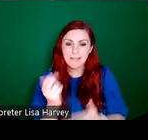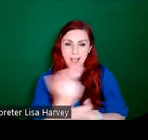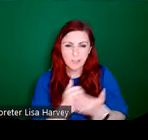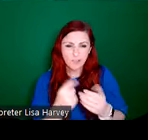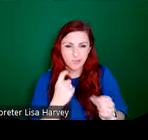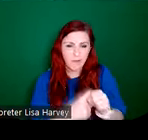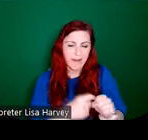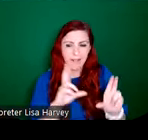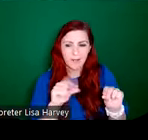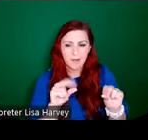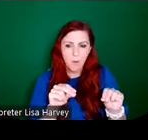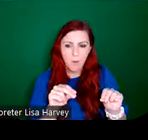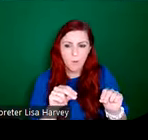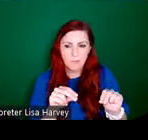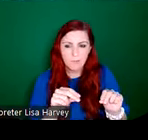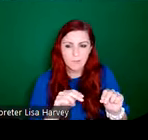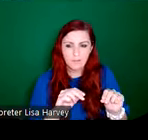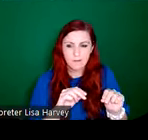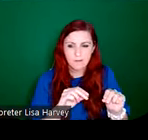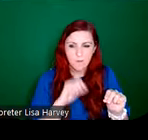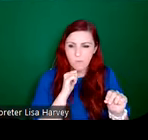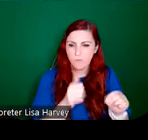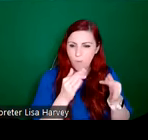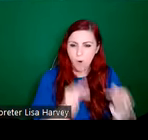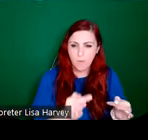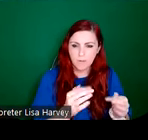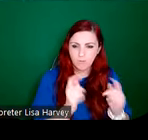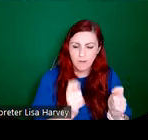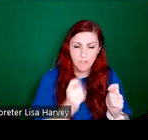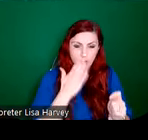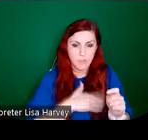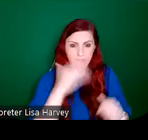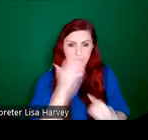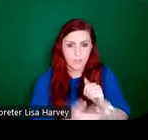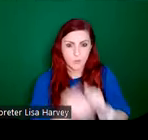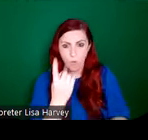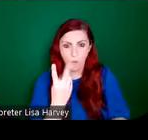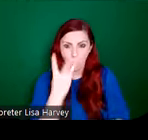hadn't received formal training, she only completed one window entirely herself.